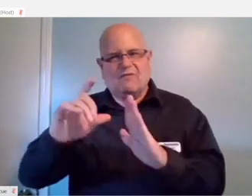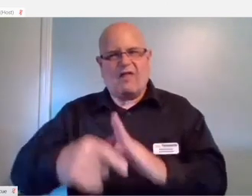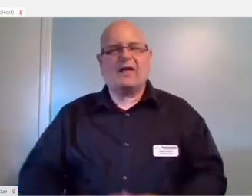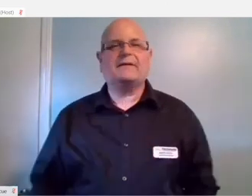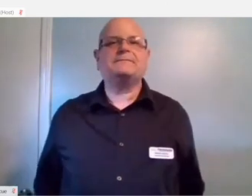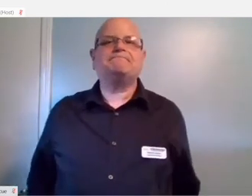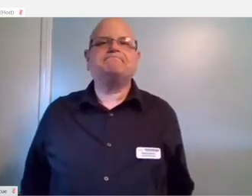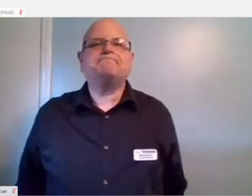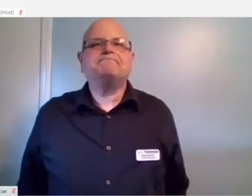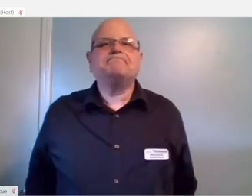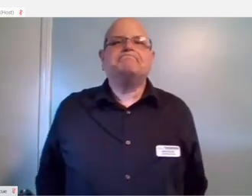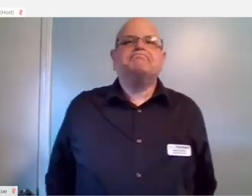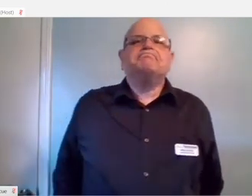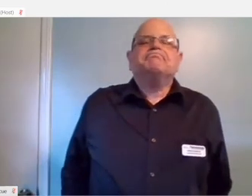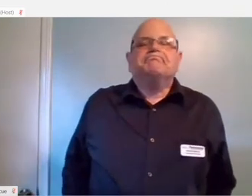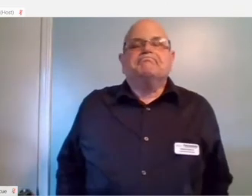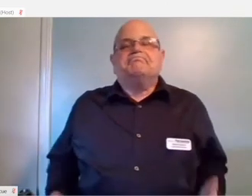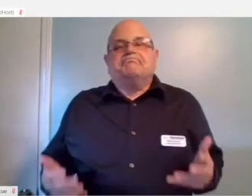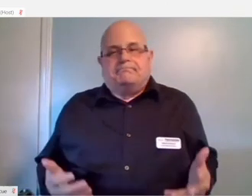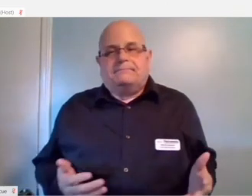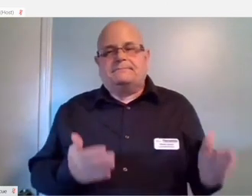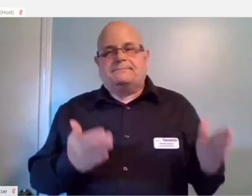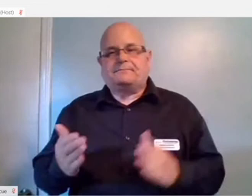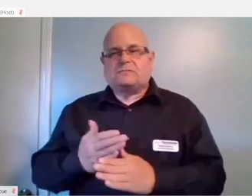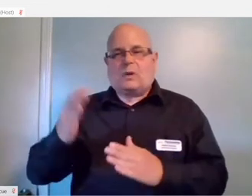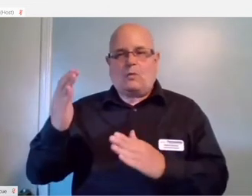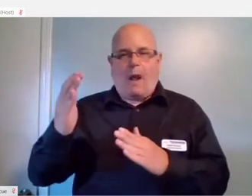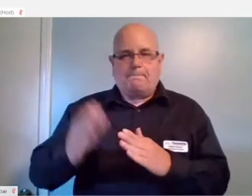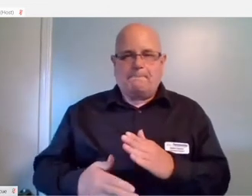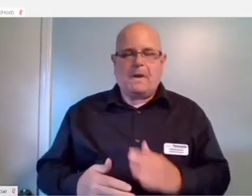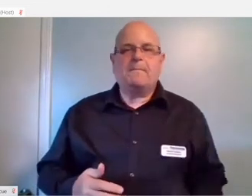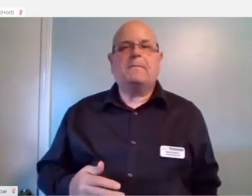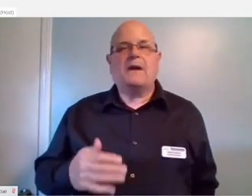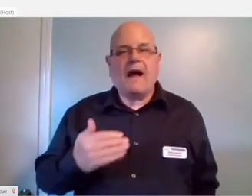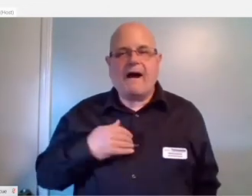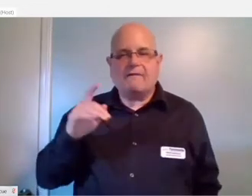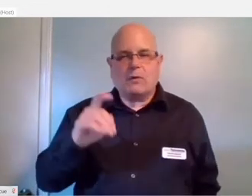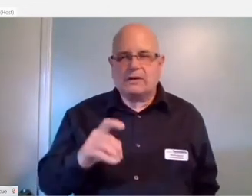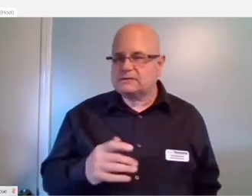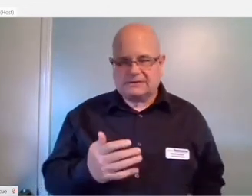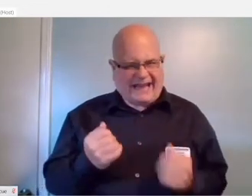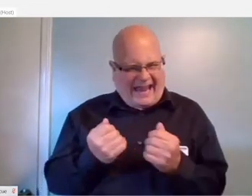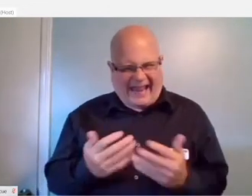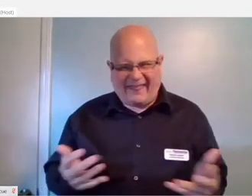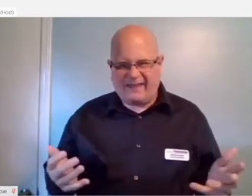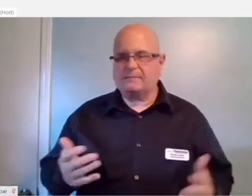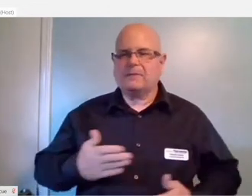And with that being said, we're wrapping up now and if anyone has any questions at all, I'd be happy to take them.